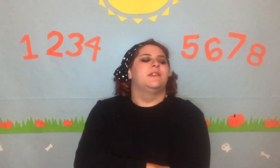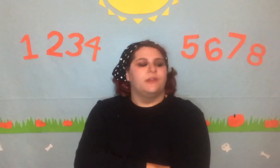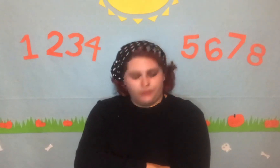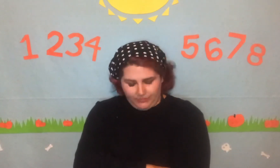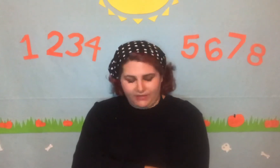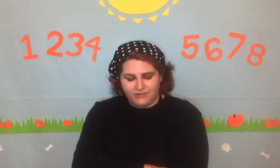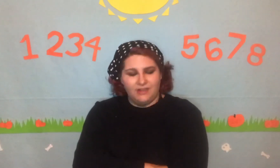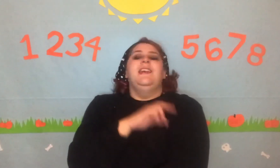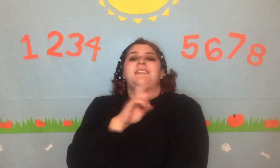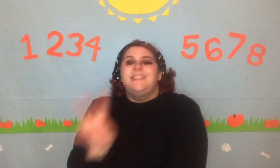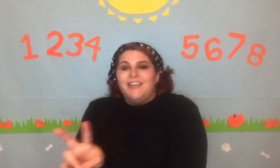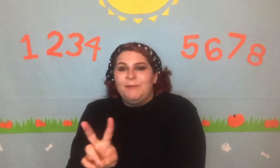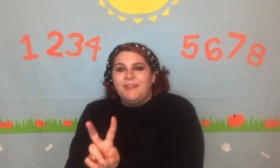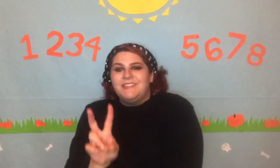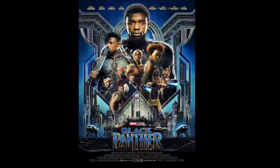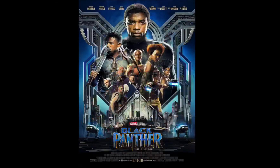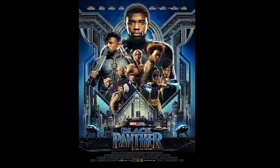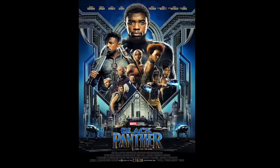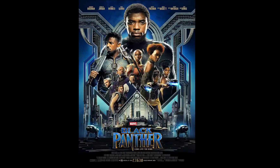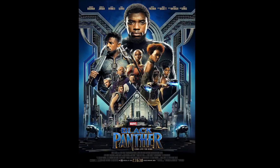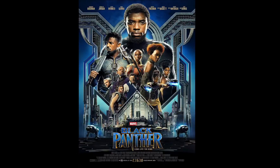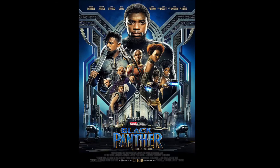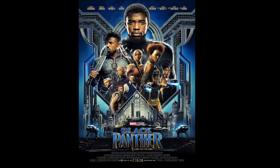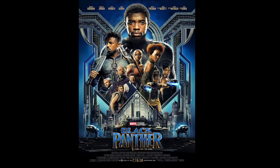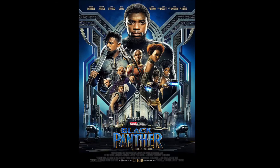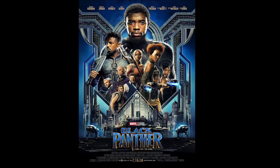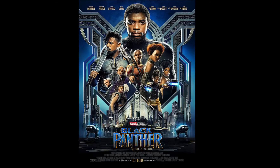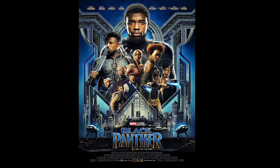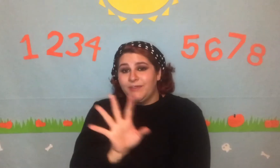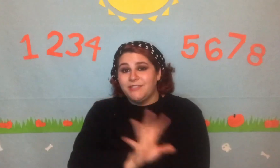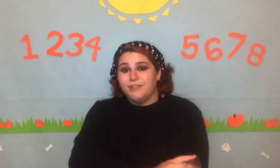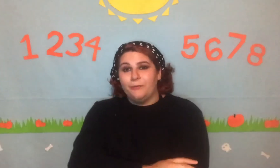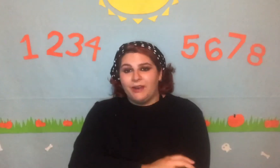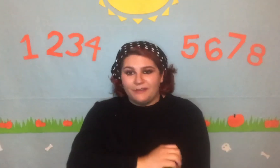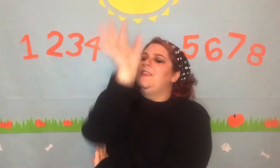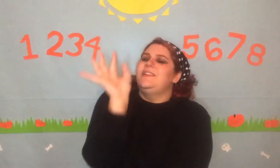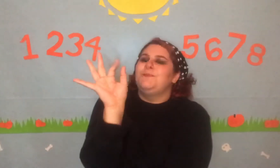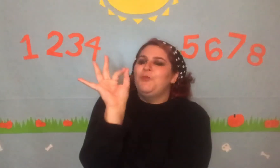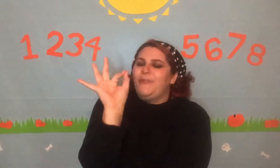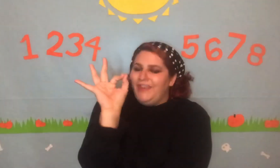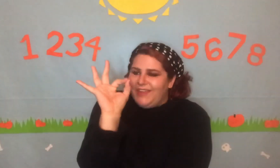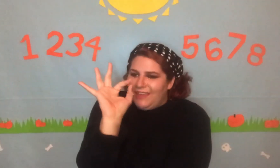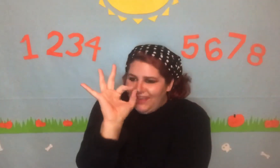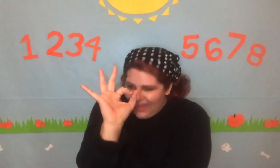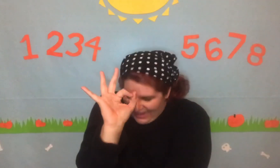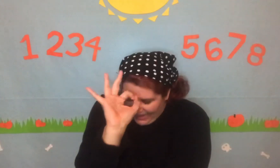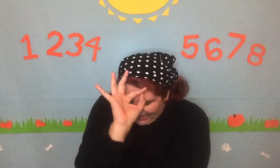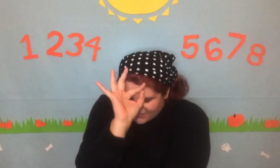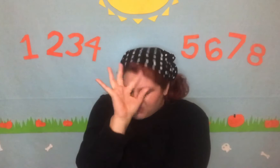third place. In second place is Black Panther, and let me tell you why. This movie has